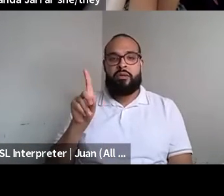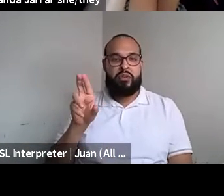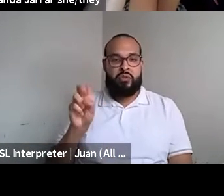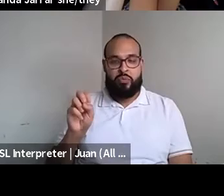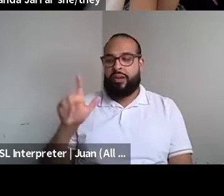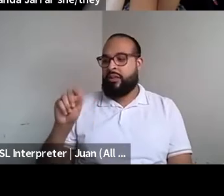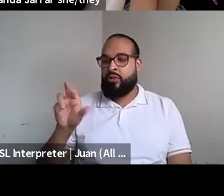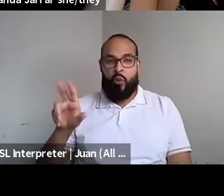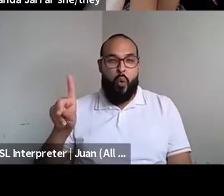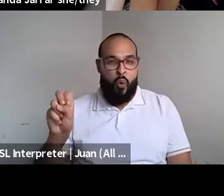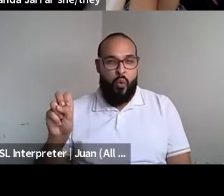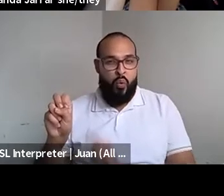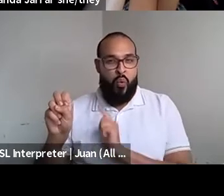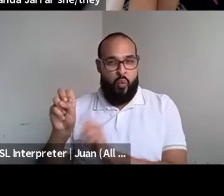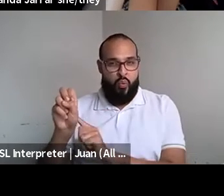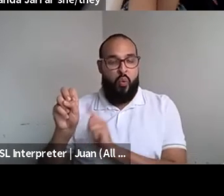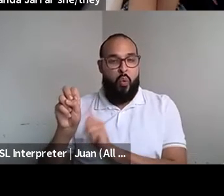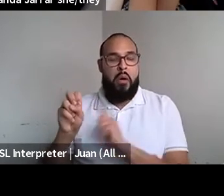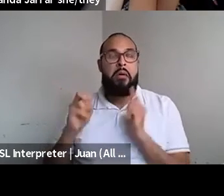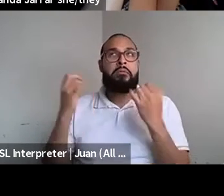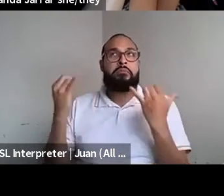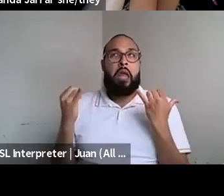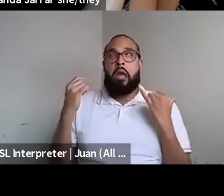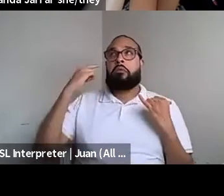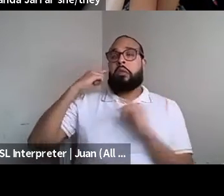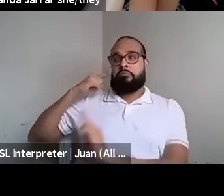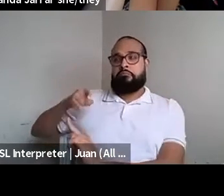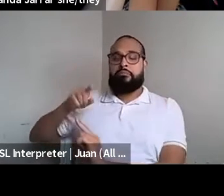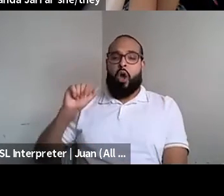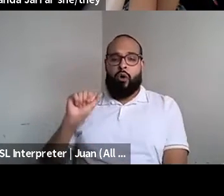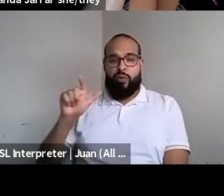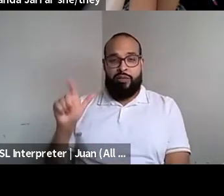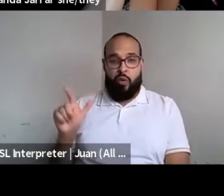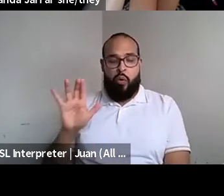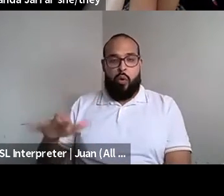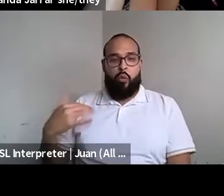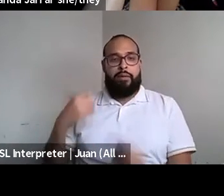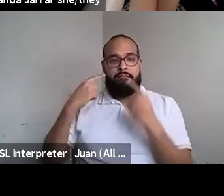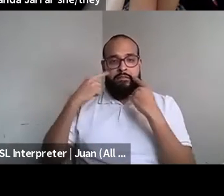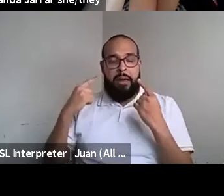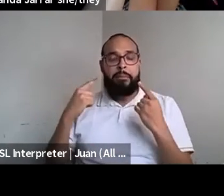Kenyon Farrow (he/him/his): And thinking about Audrey Lords well known essay uses of the erotic